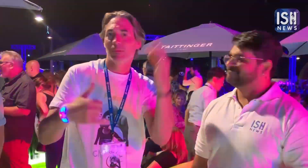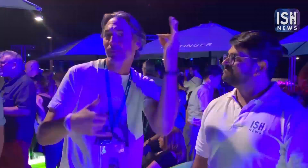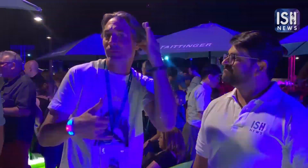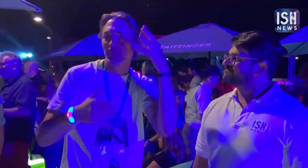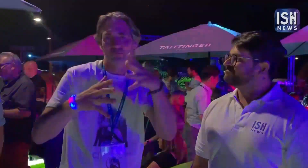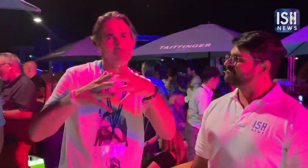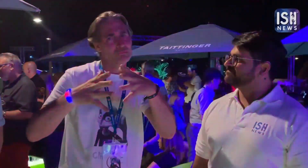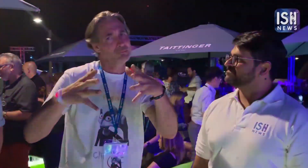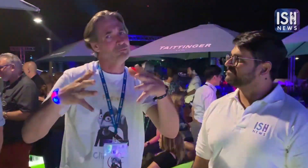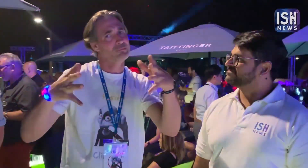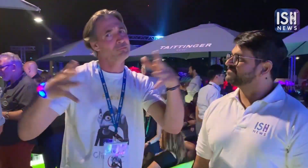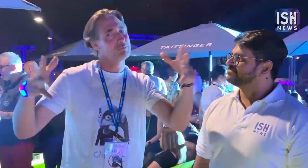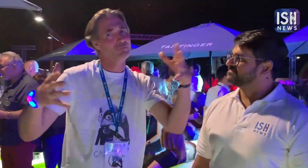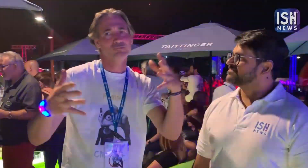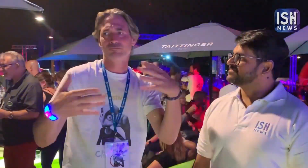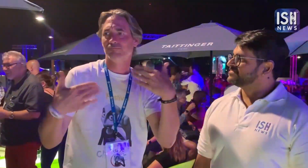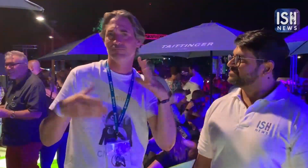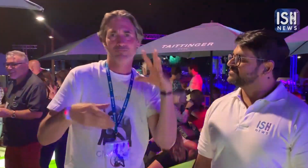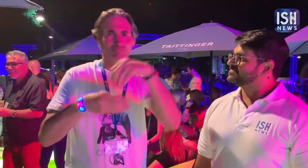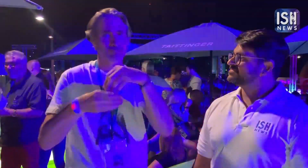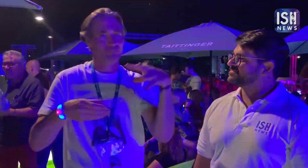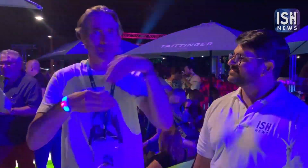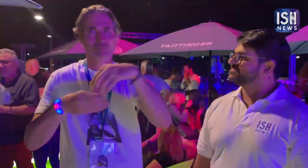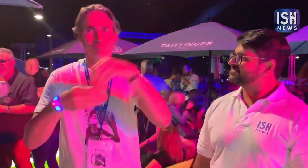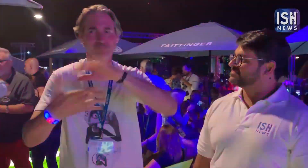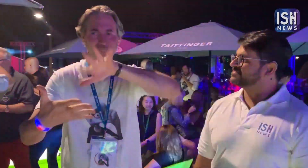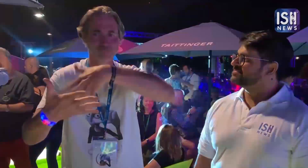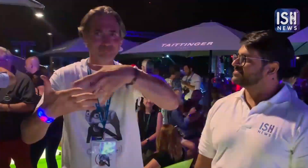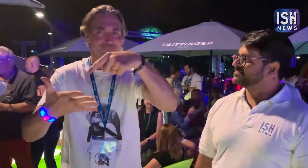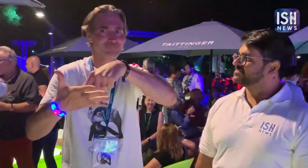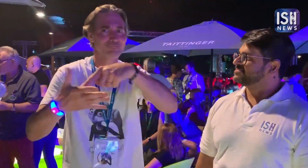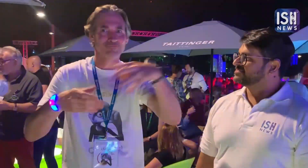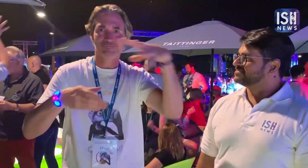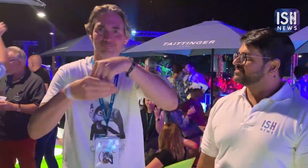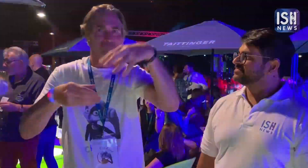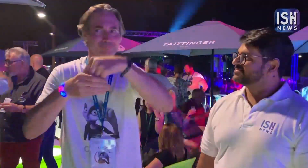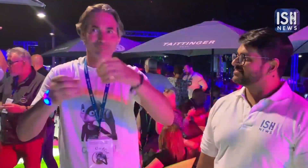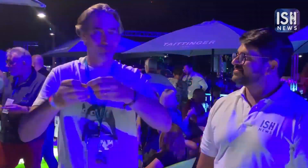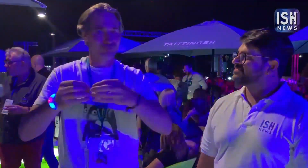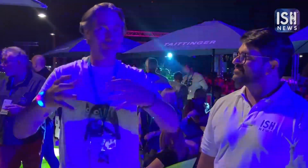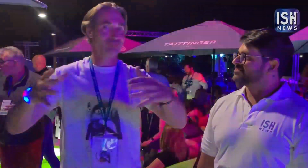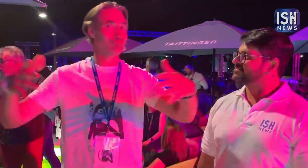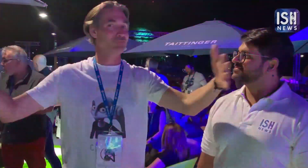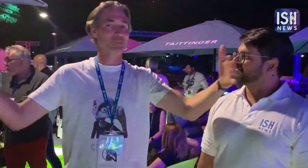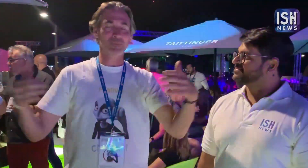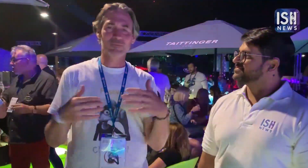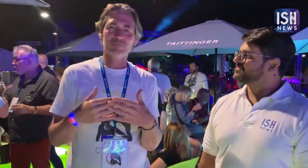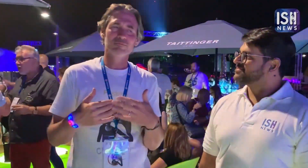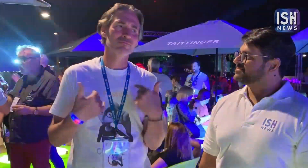Now you can see many Hearing individuals are getting invovled in this festival because of Sign Language.